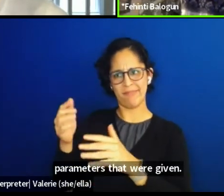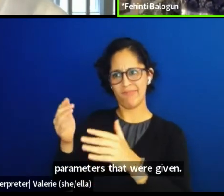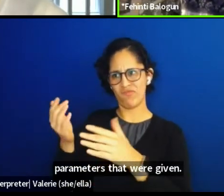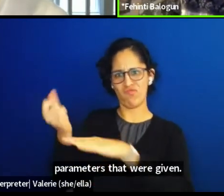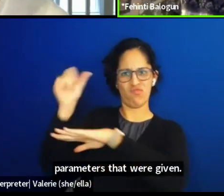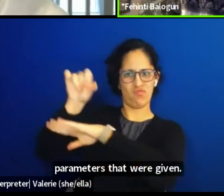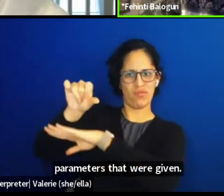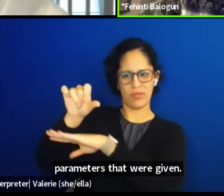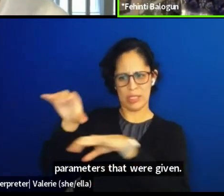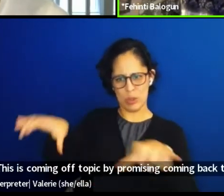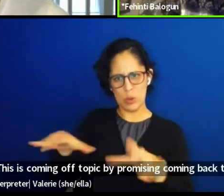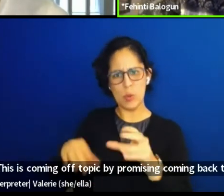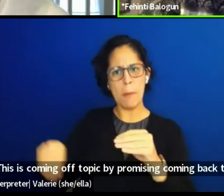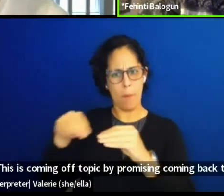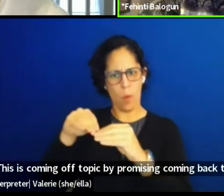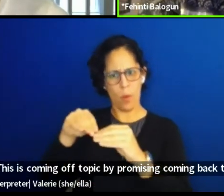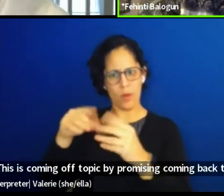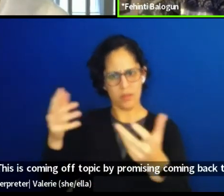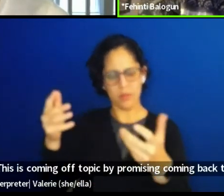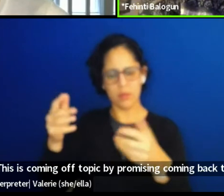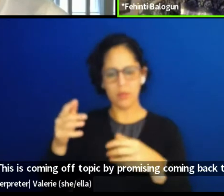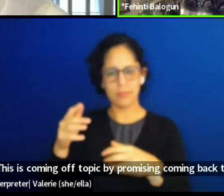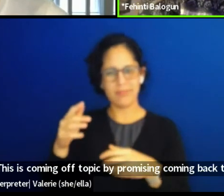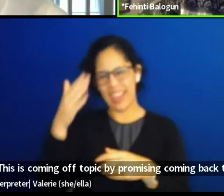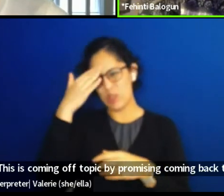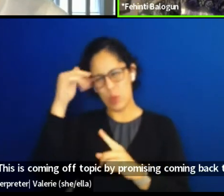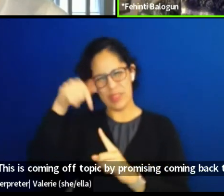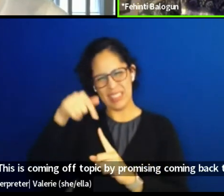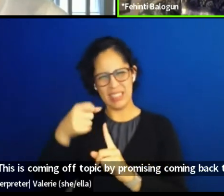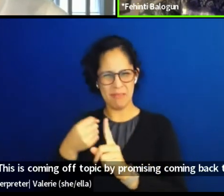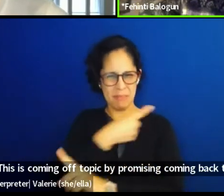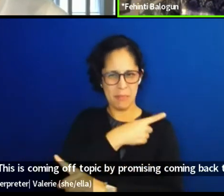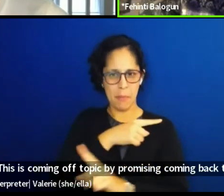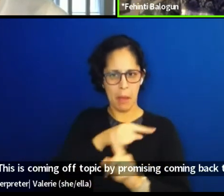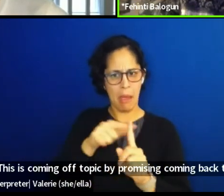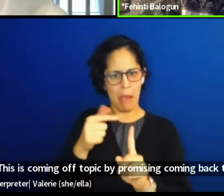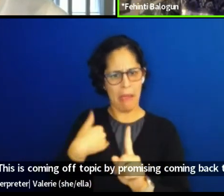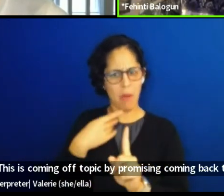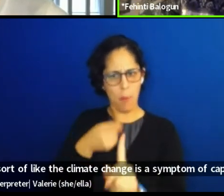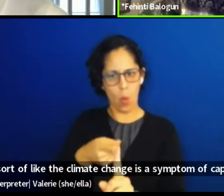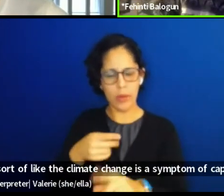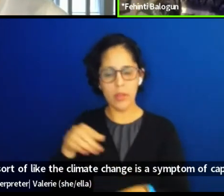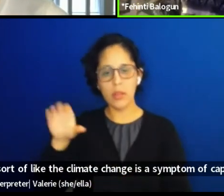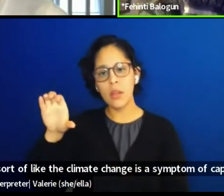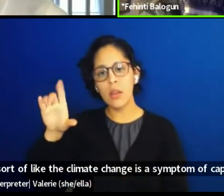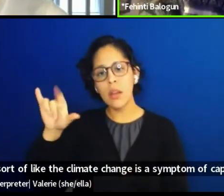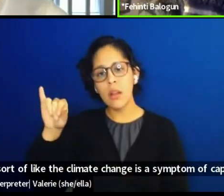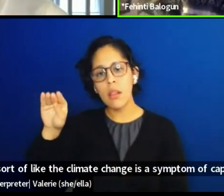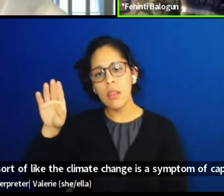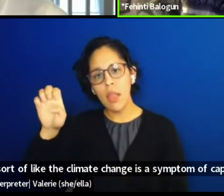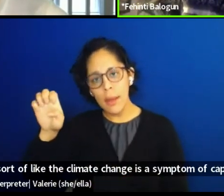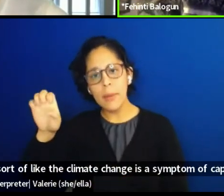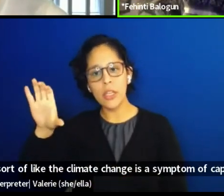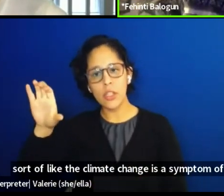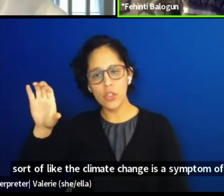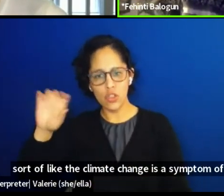this sort of like the climate change is symptom of capitalism, right? It's not the deal capitalism is that there